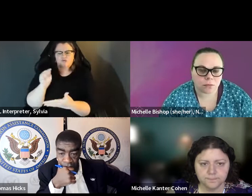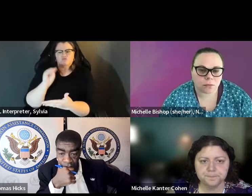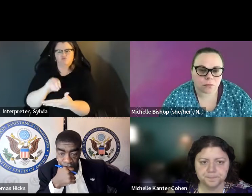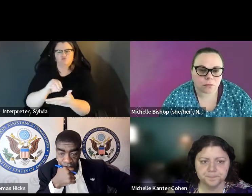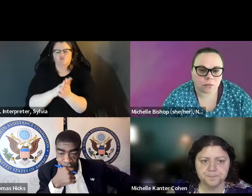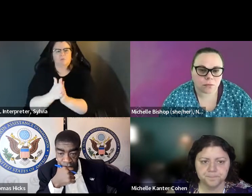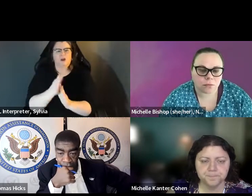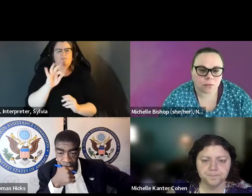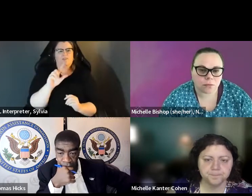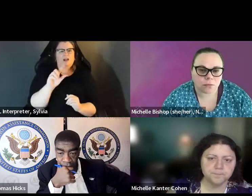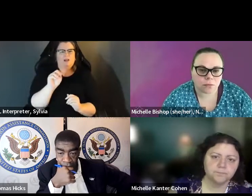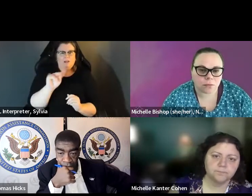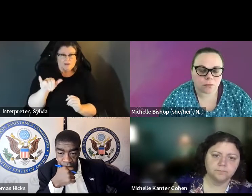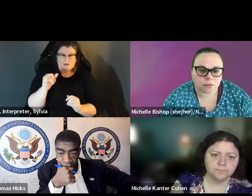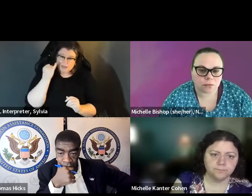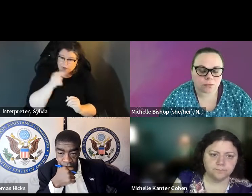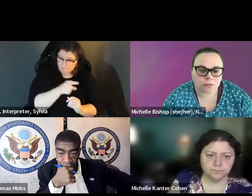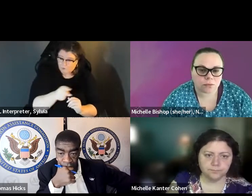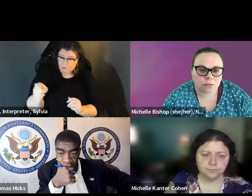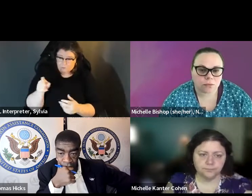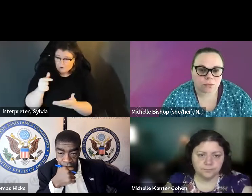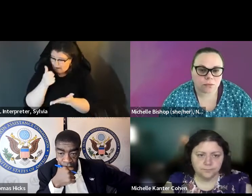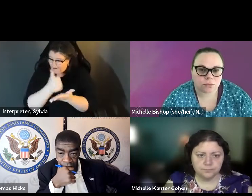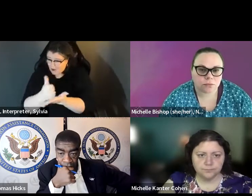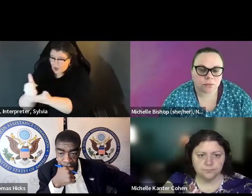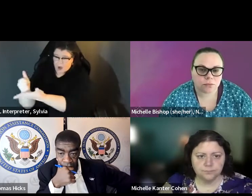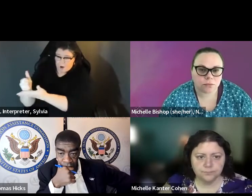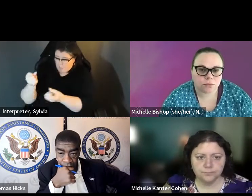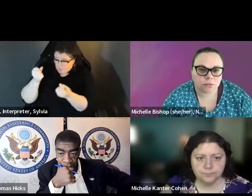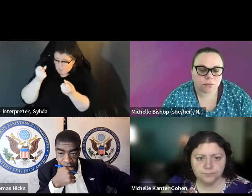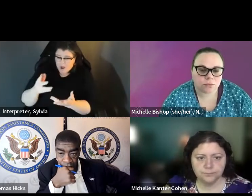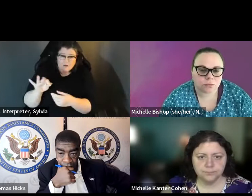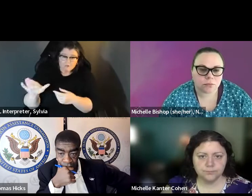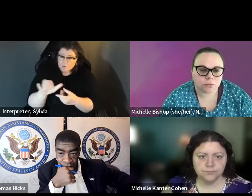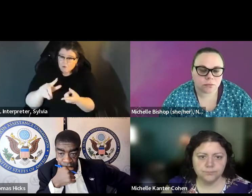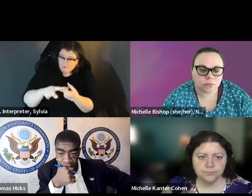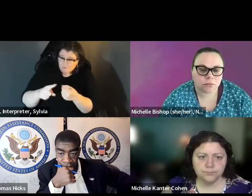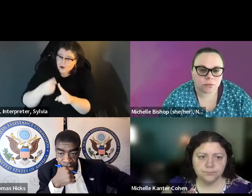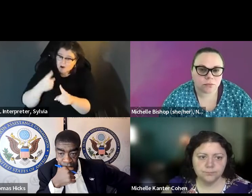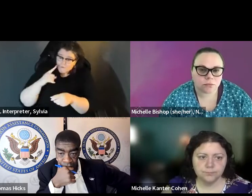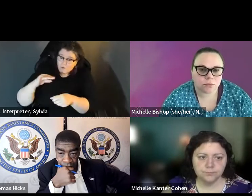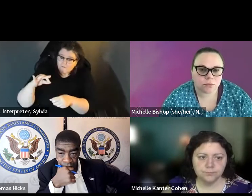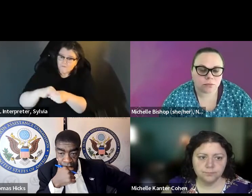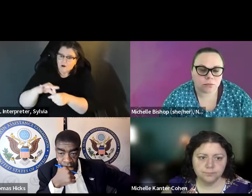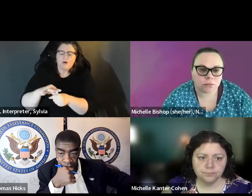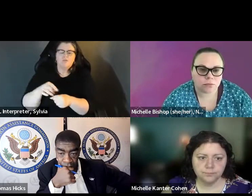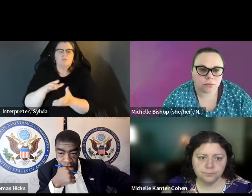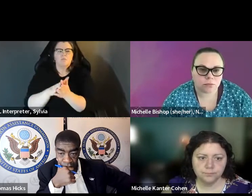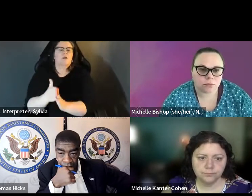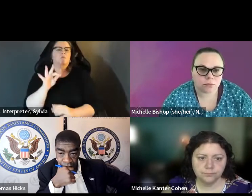So they've limited who you can choose to help you return your ballot on top of that, with 5 to 4 they criminalized this. criminalized this. They said if you -- they made it a felony to help too many of your friends and neighbours